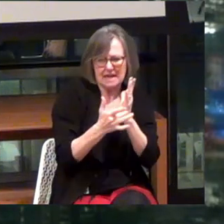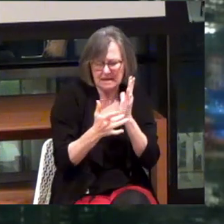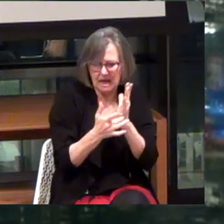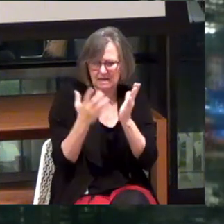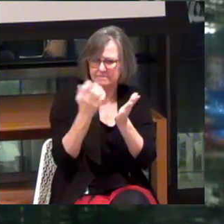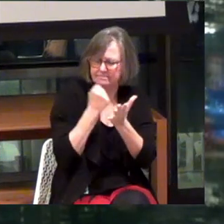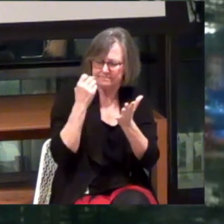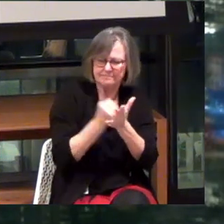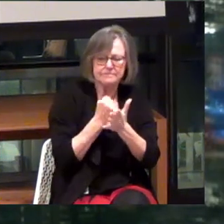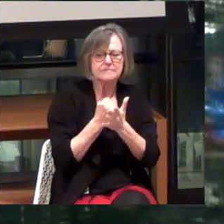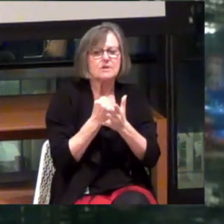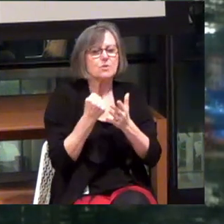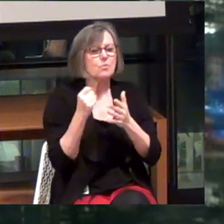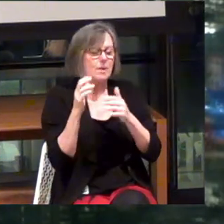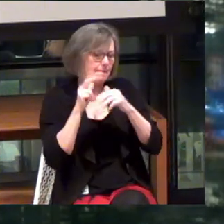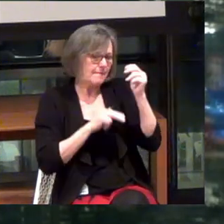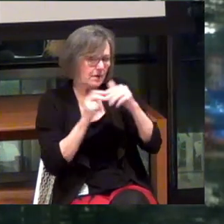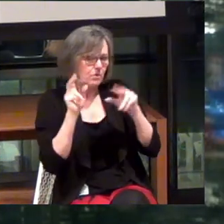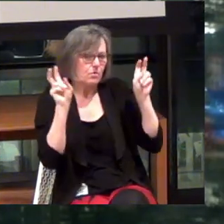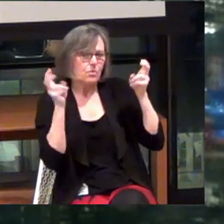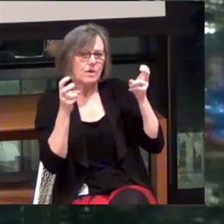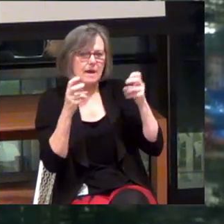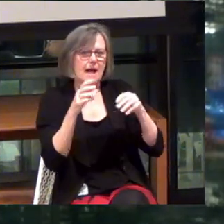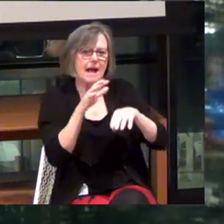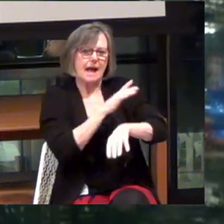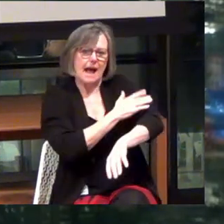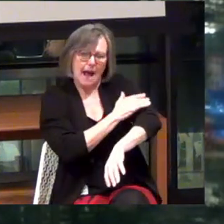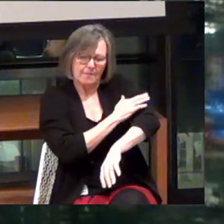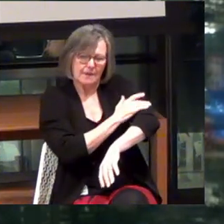And ultimately, what we did is we built what we call the haptic corridor.